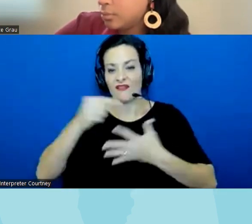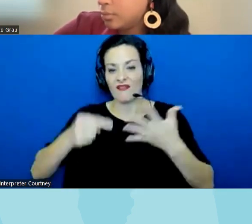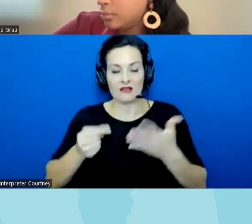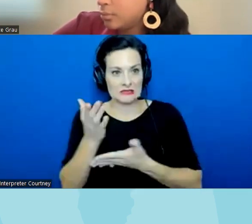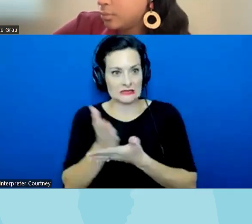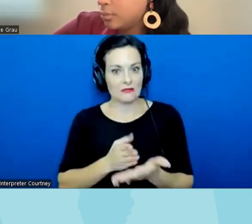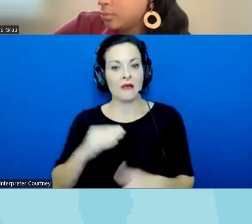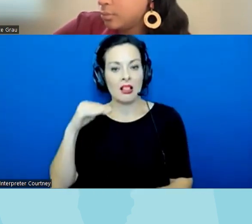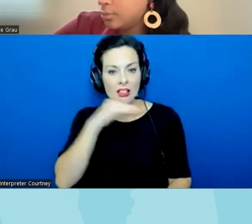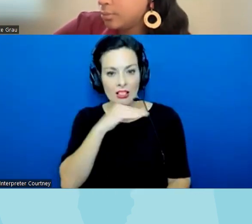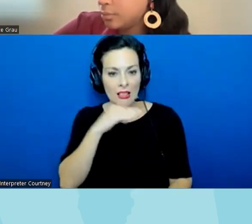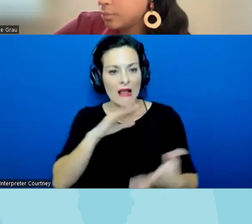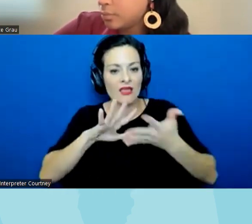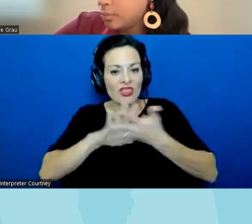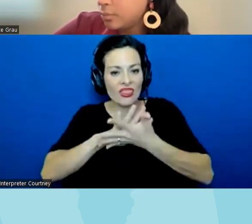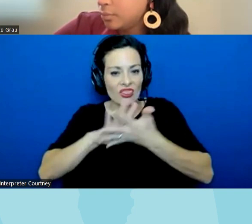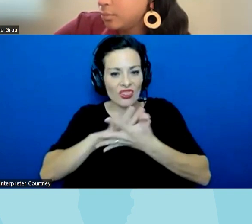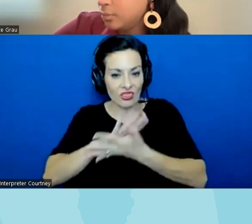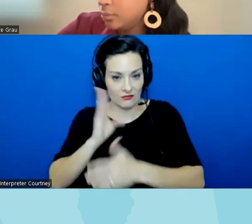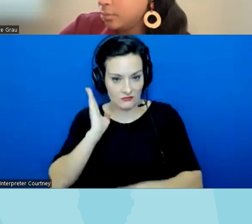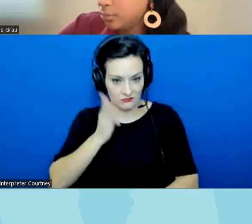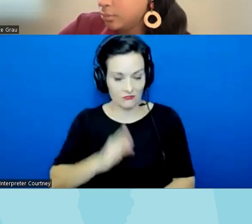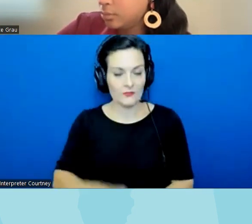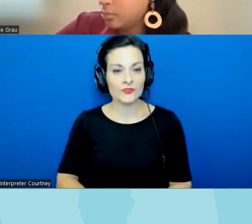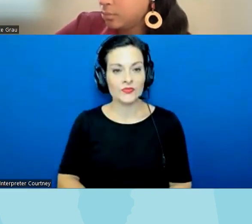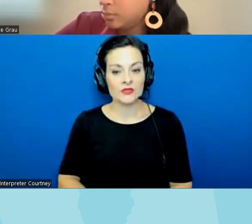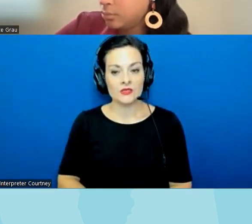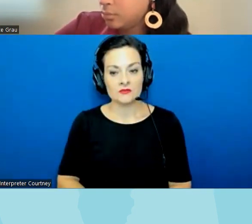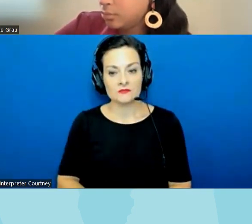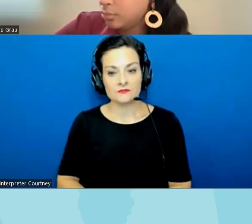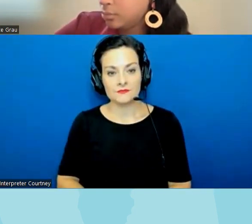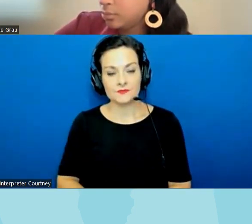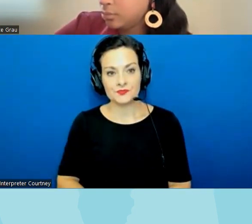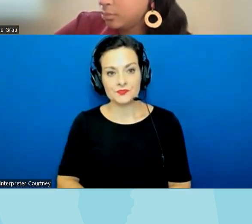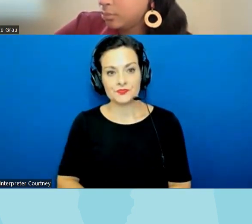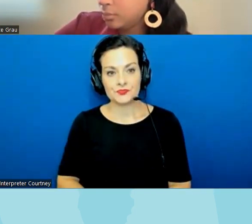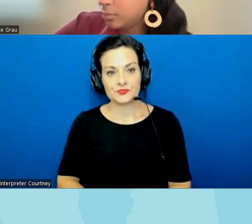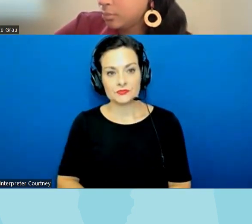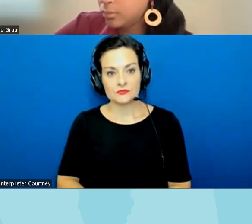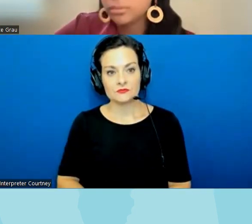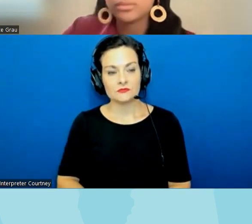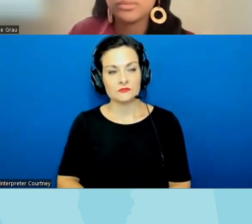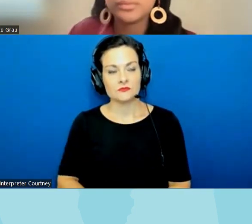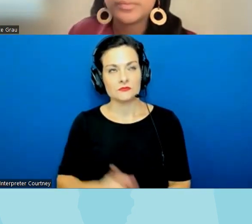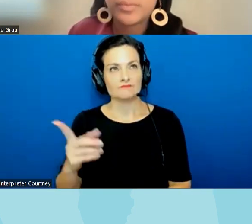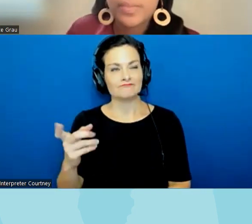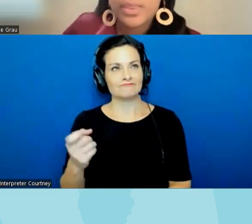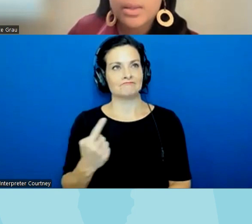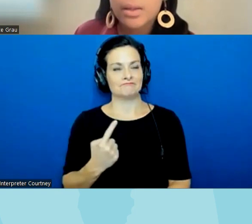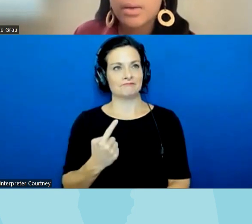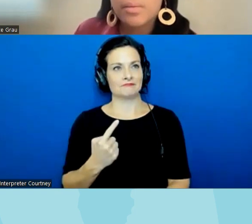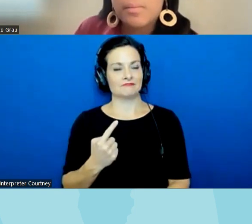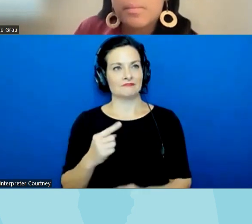and misinformation um these C these groups I think as this question um alluded to tout themselves is